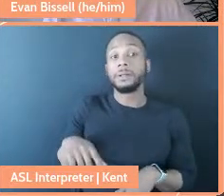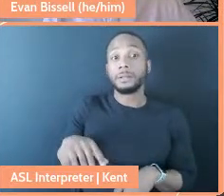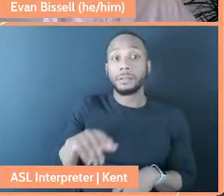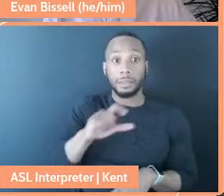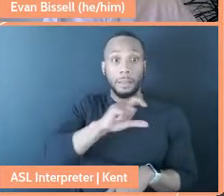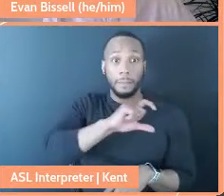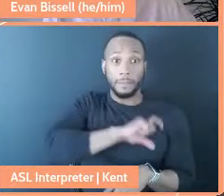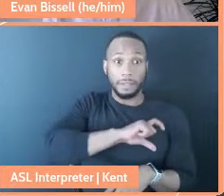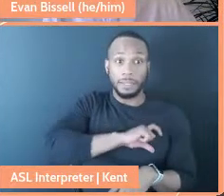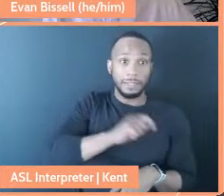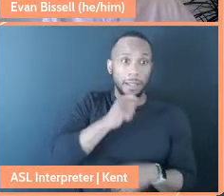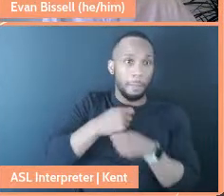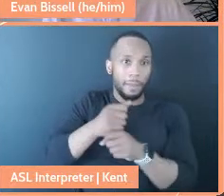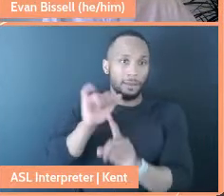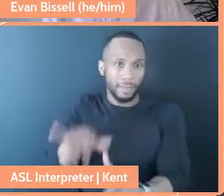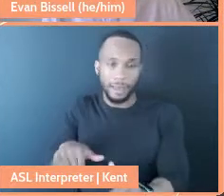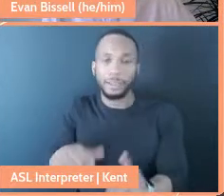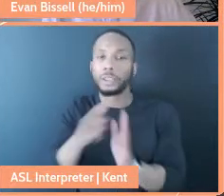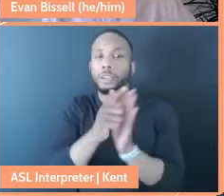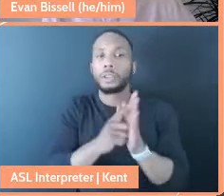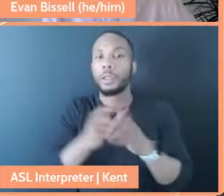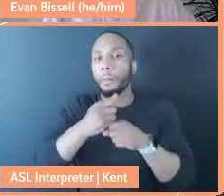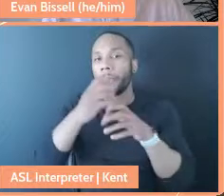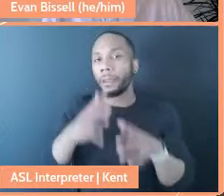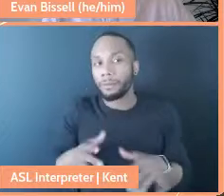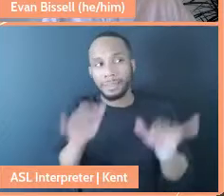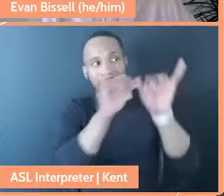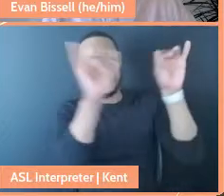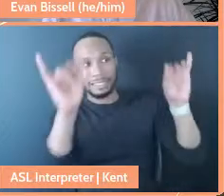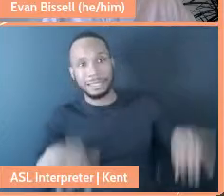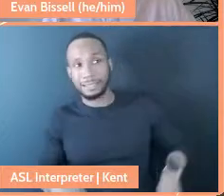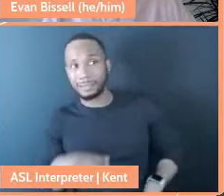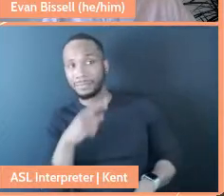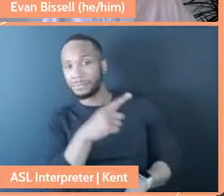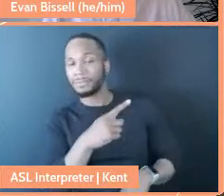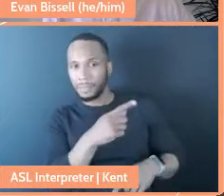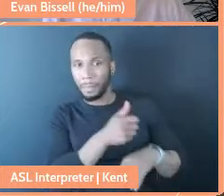immunity, it's the lawmakers, it's the whole system of saying some lives don't matter.